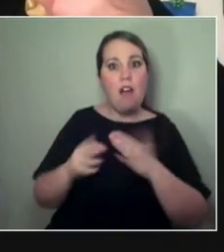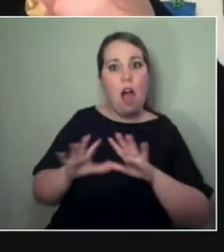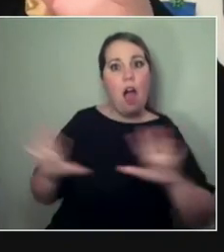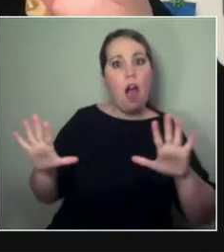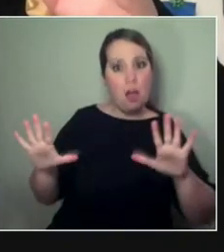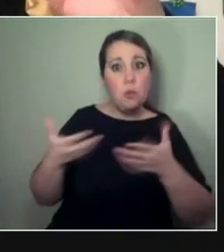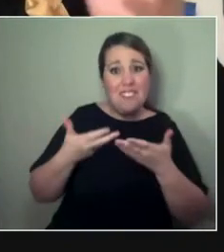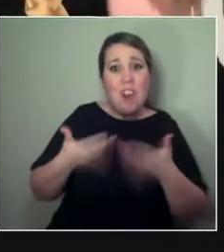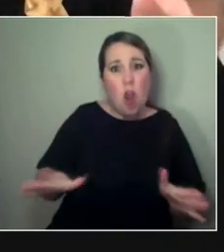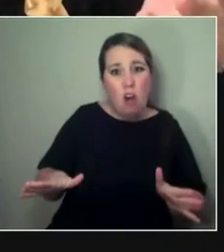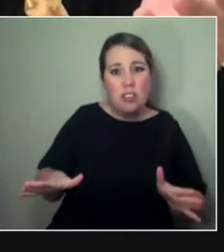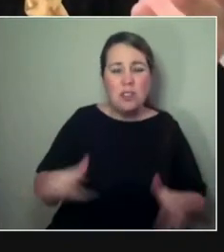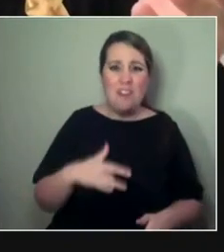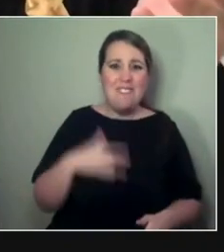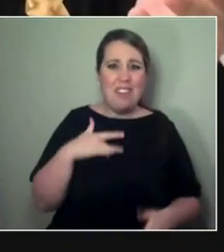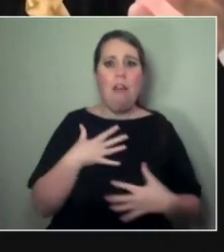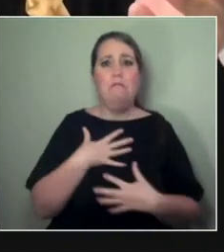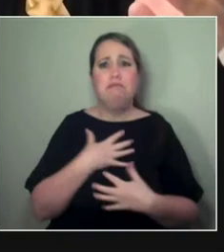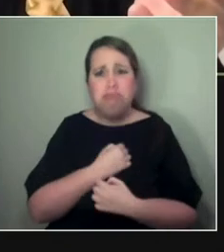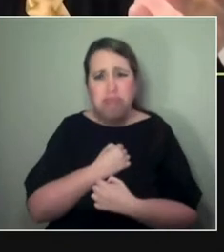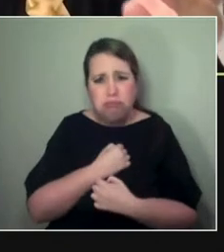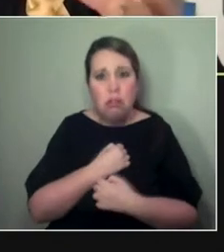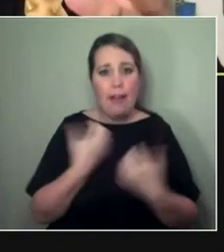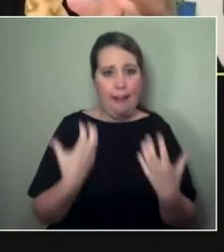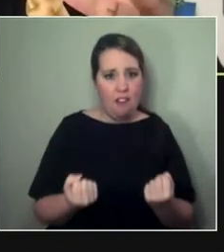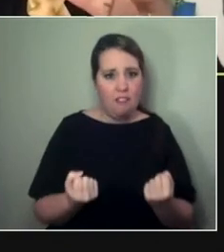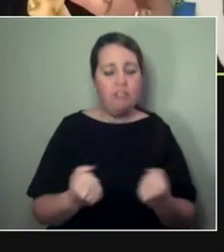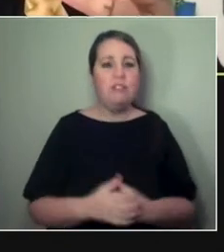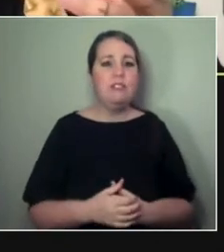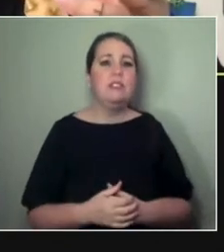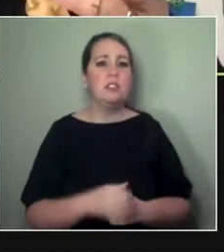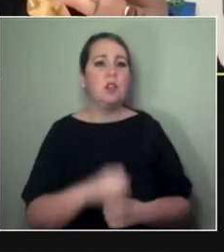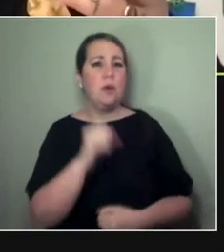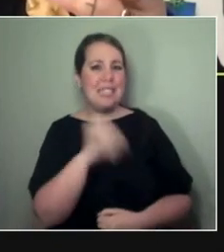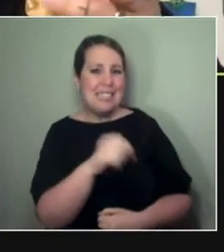I mean, I think a lot of the idea of success is balanced on